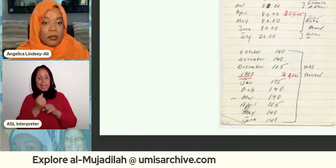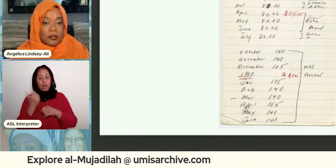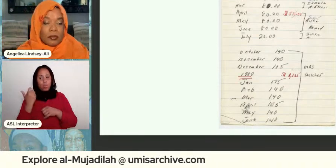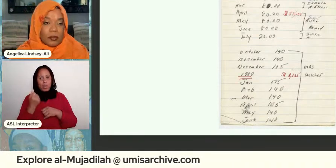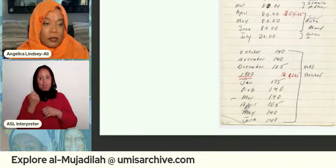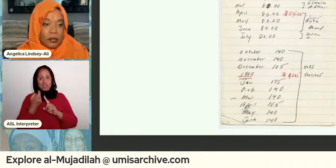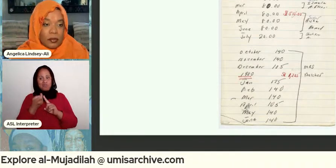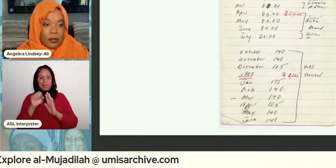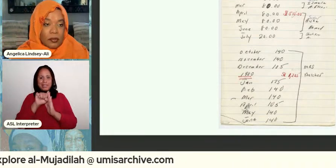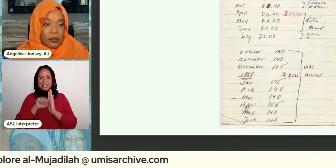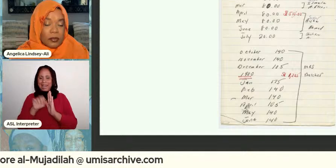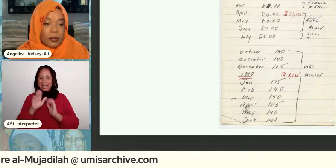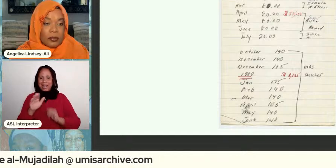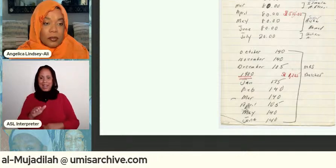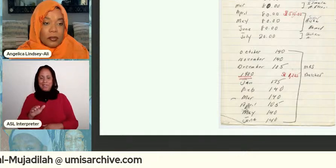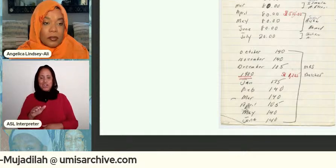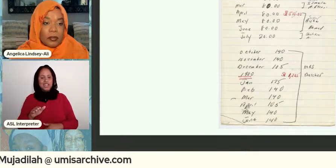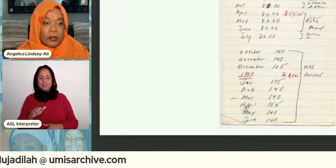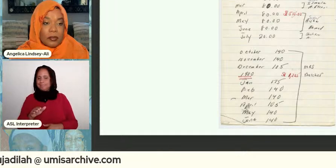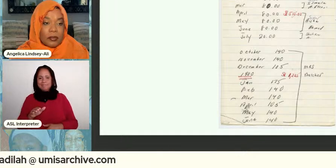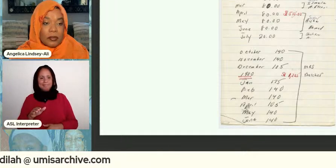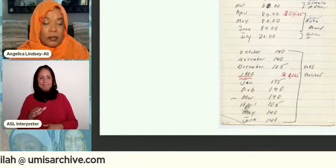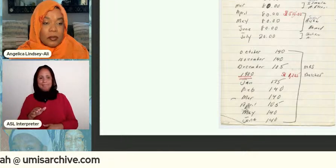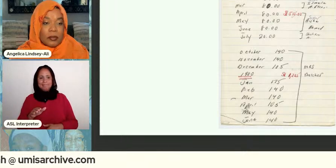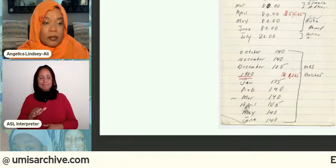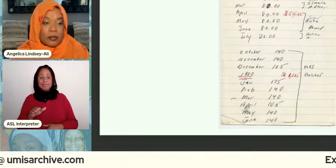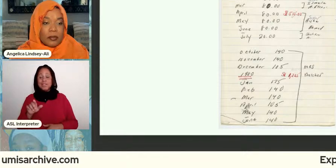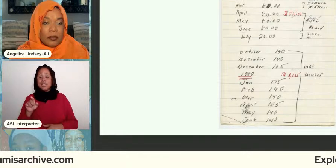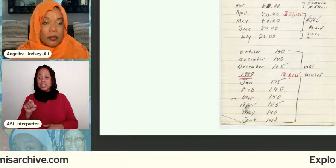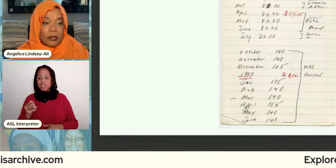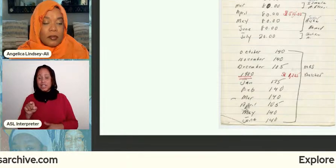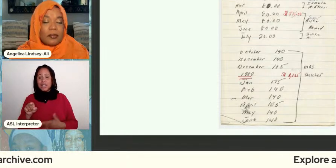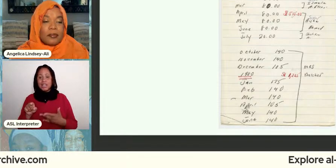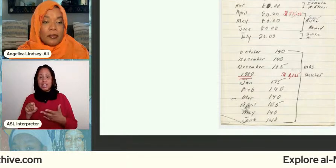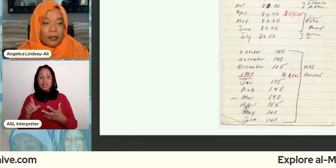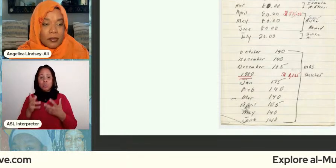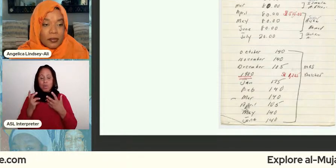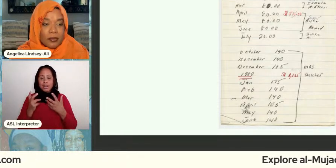more like this is what it is i'm gonna talk to you it's an in-house community type of thing that she